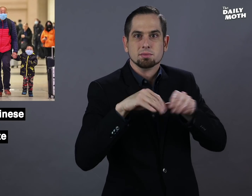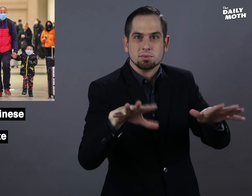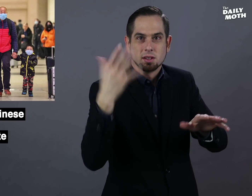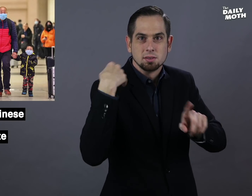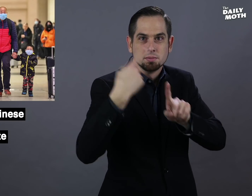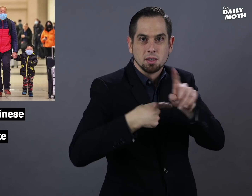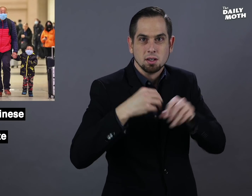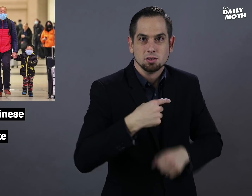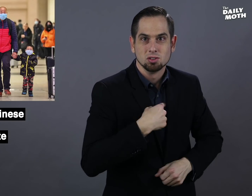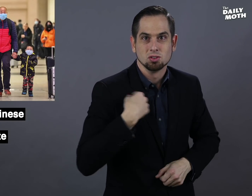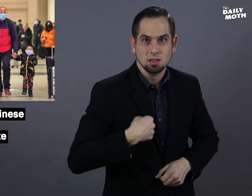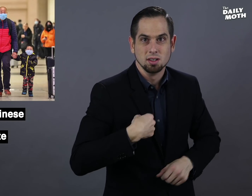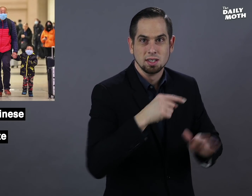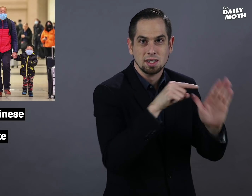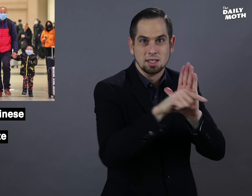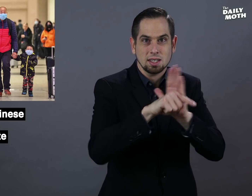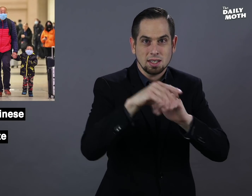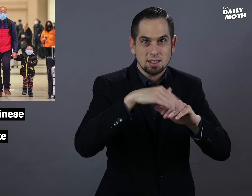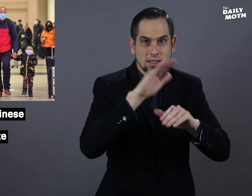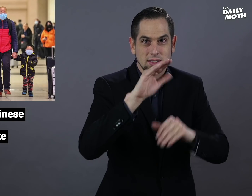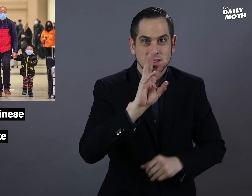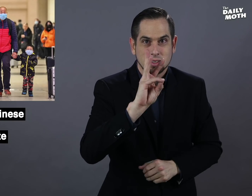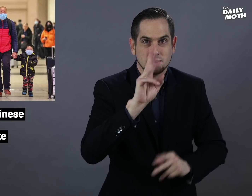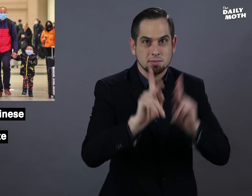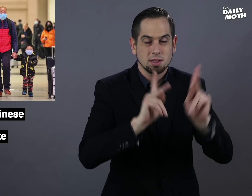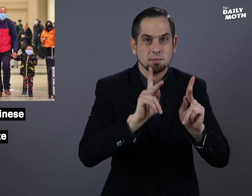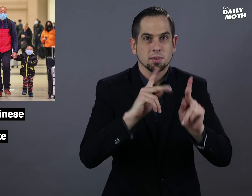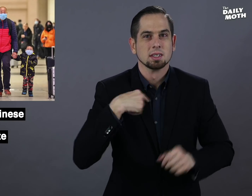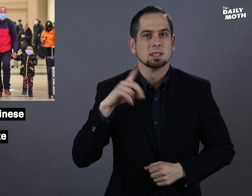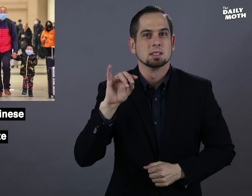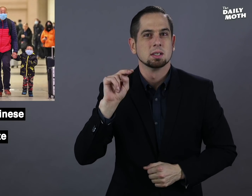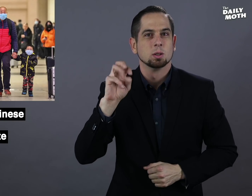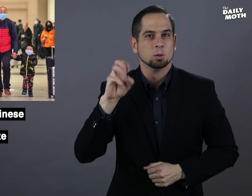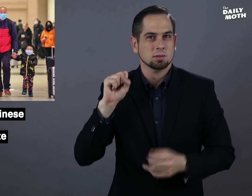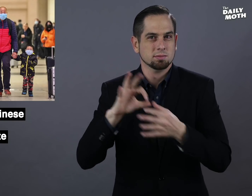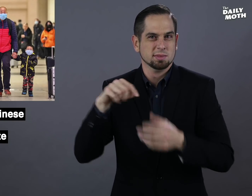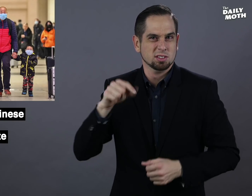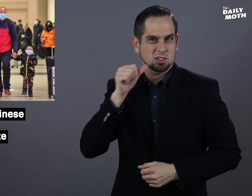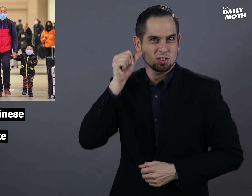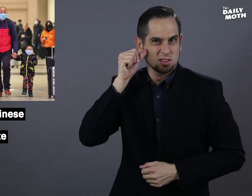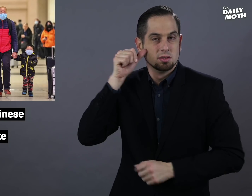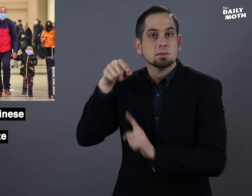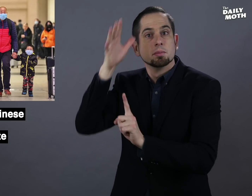spreading last month in China, killing at least six. I did a news story about this yesterday.